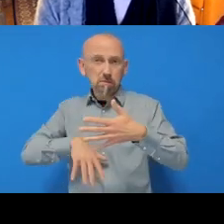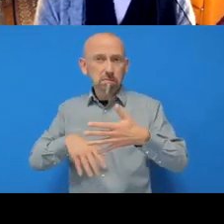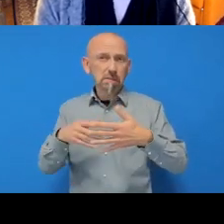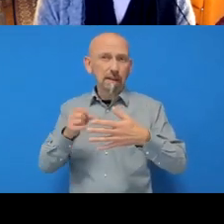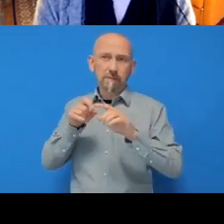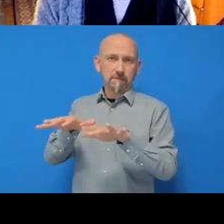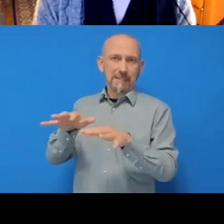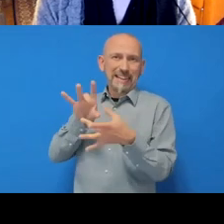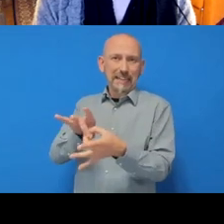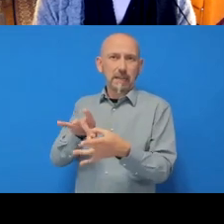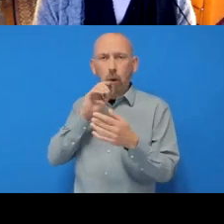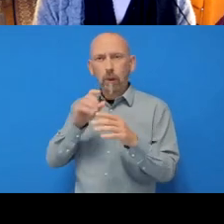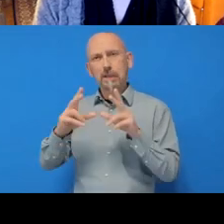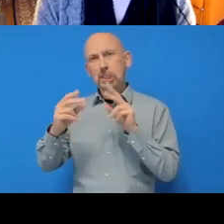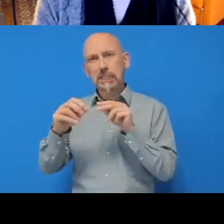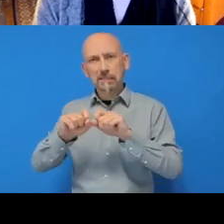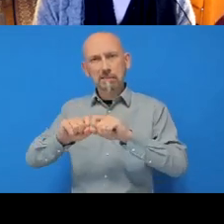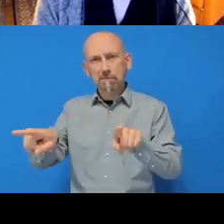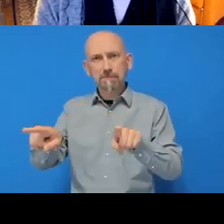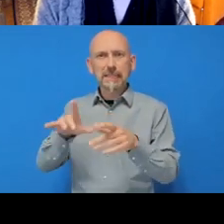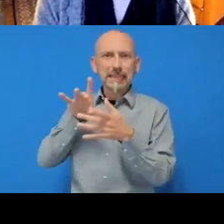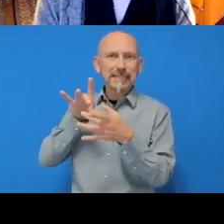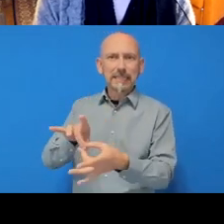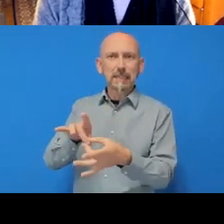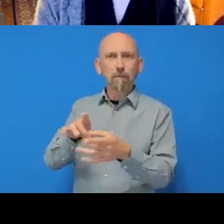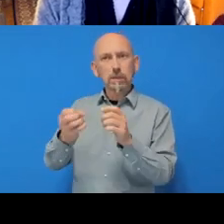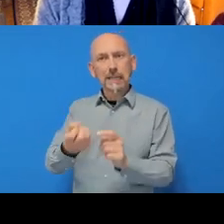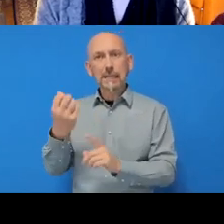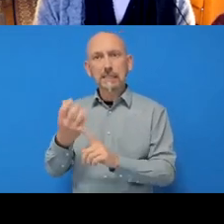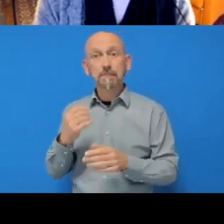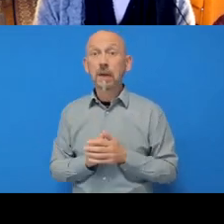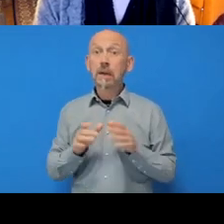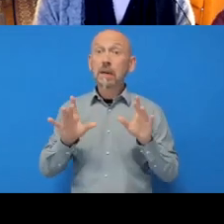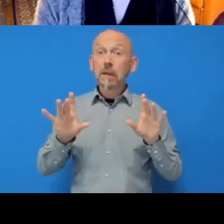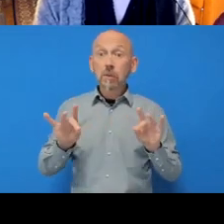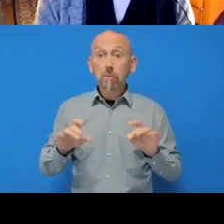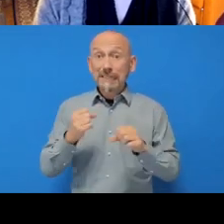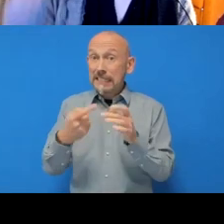and I think that's it. So thank you very much for the invitation,